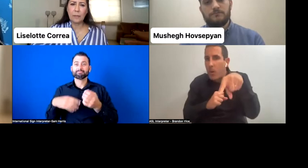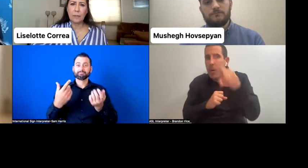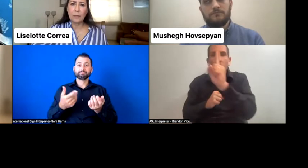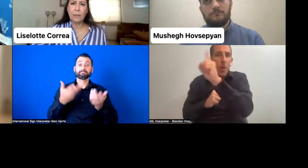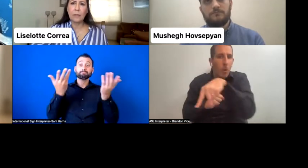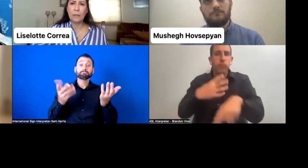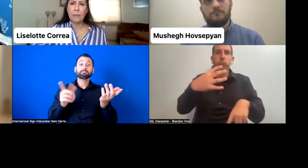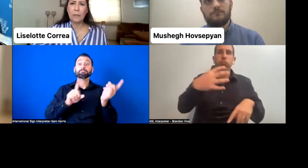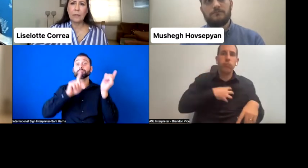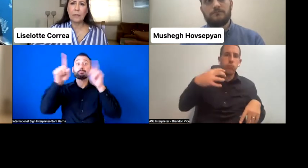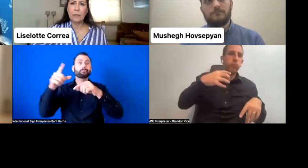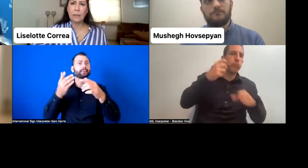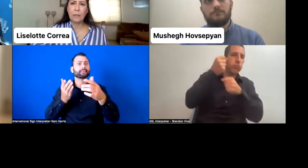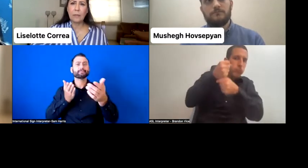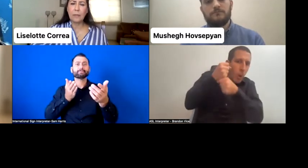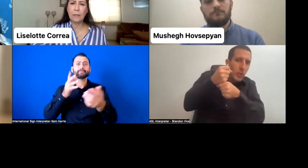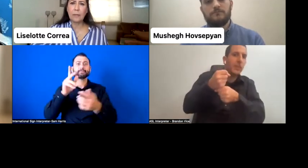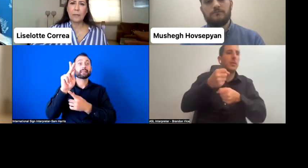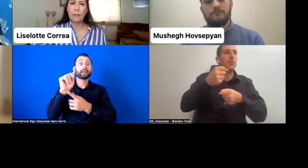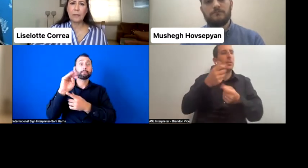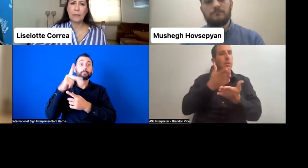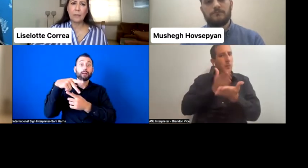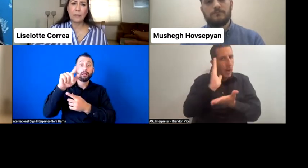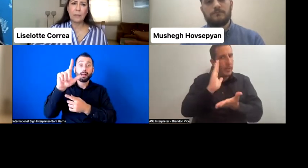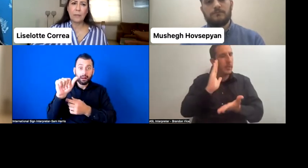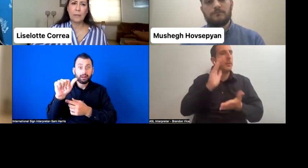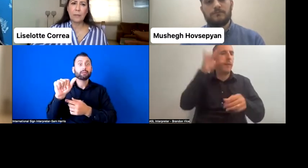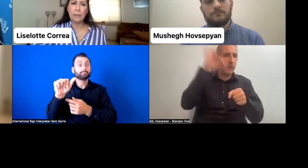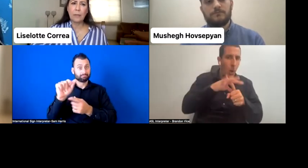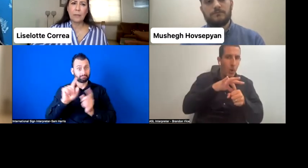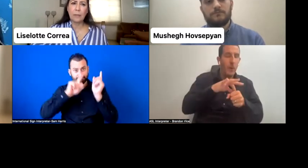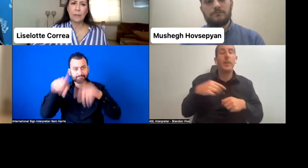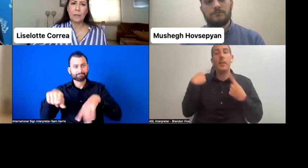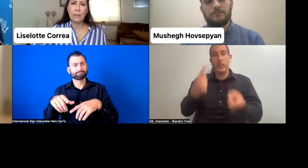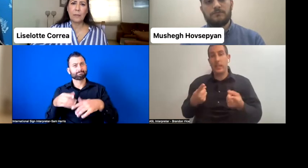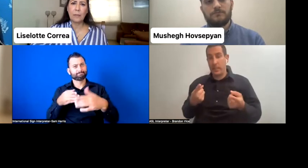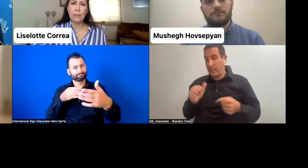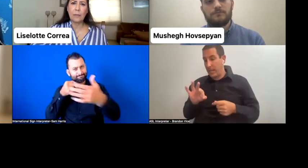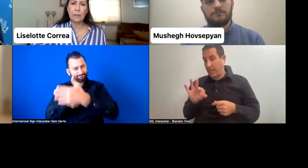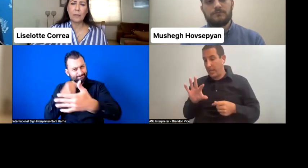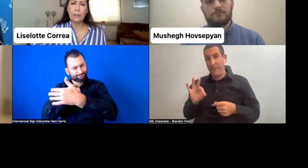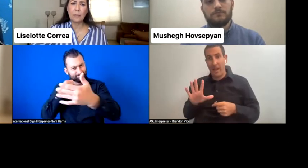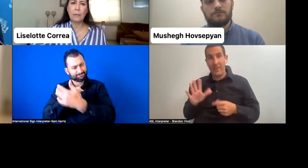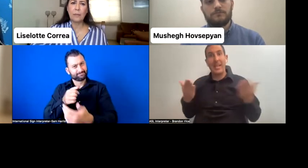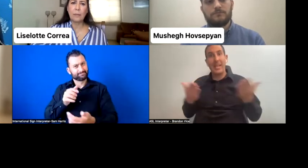And as a result of that, there is a constitutional amendment since 1995 in Uganda that provide a quota for people